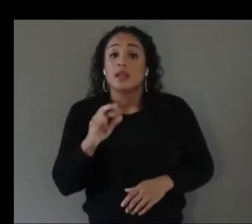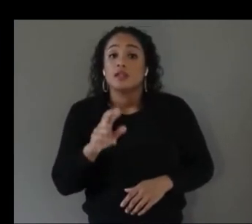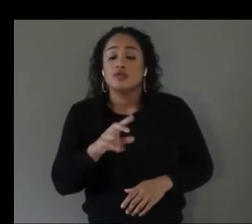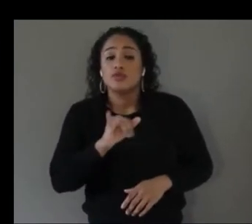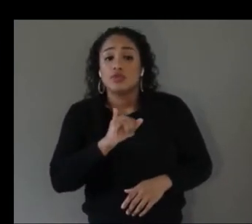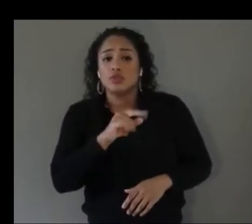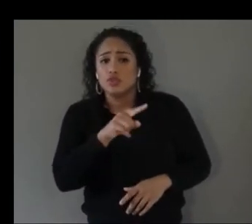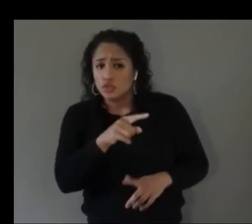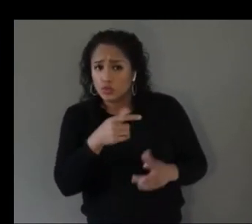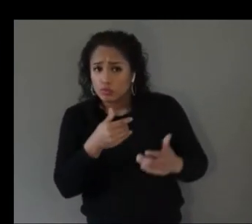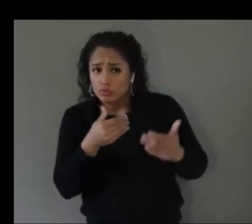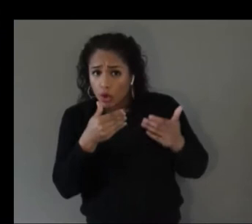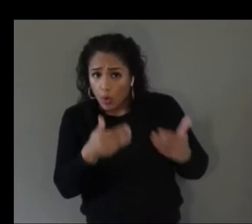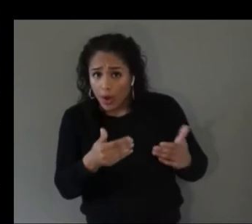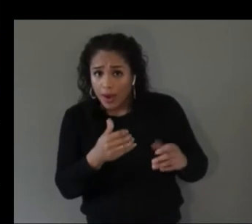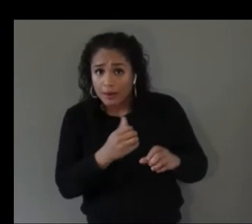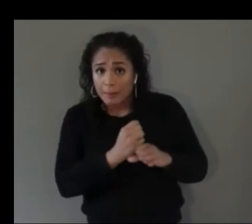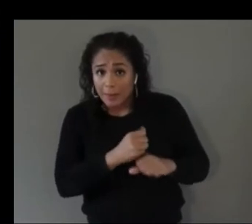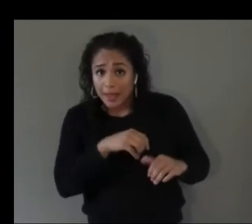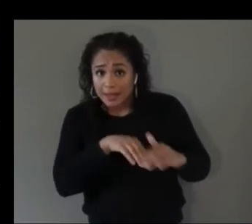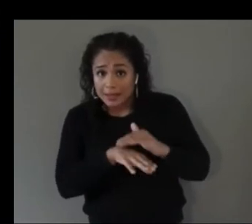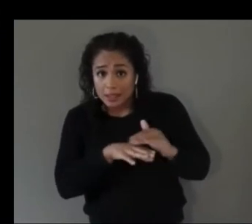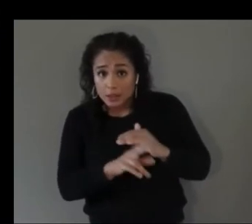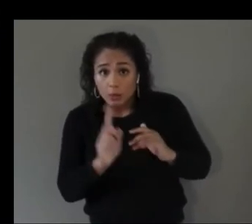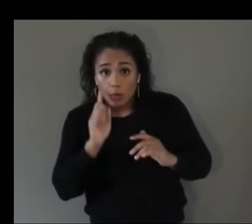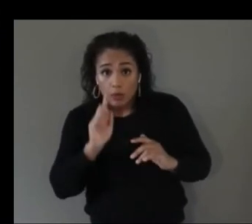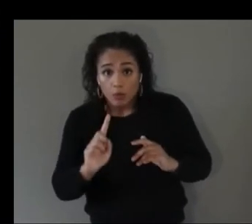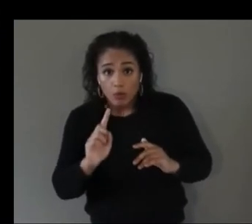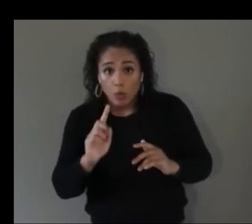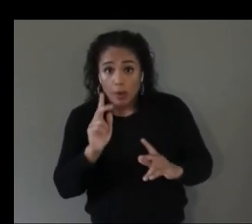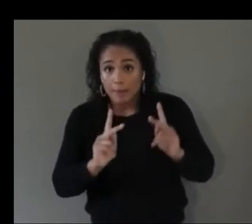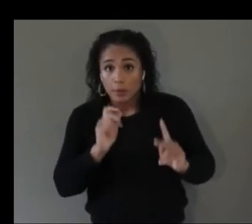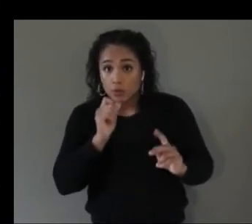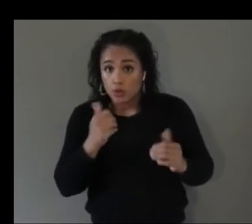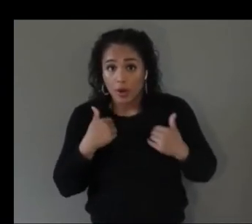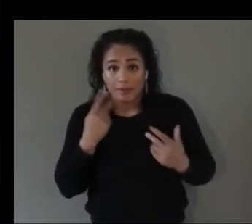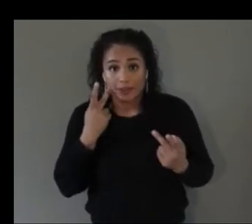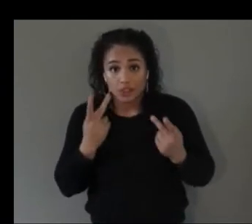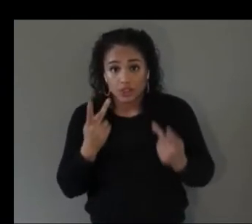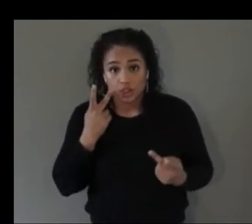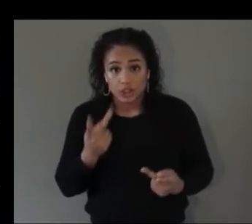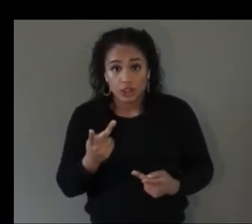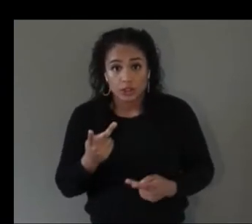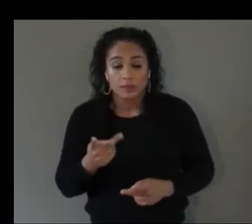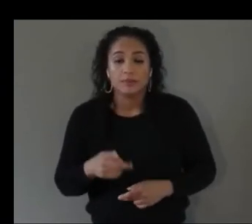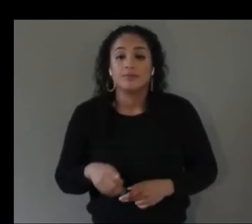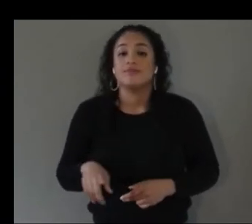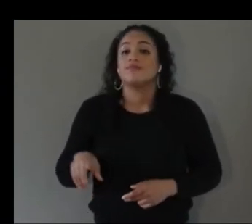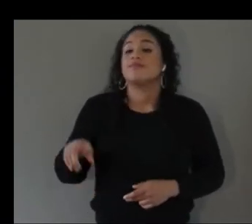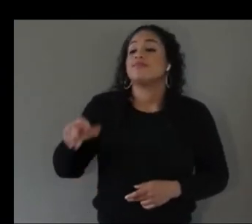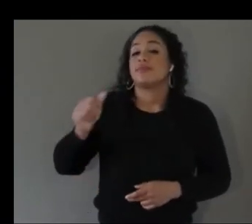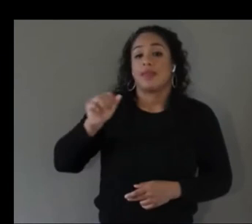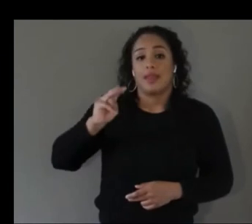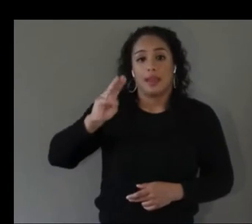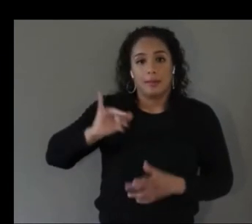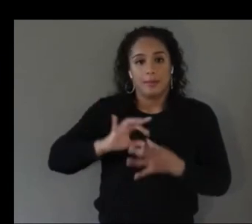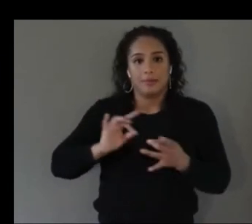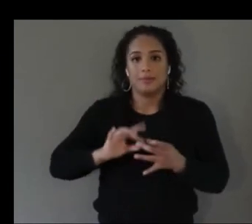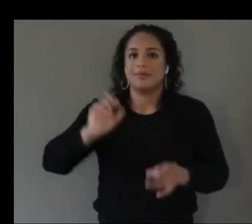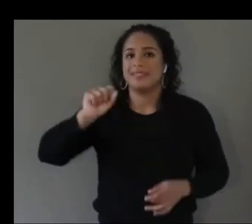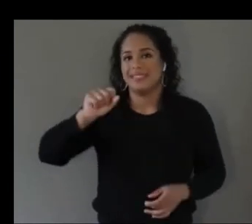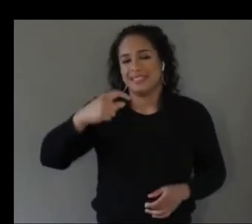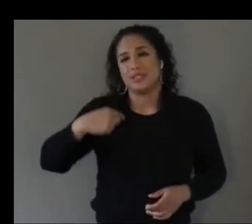to people who don't have vision yes and we had a quite a simplified um scenario so for instance